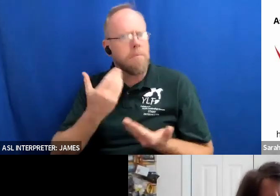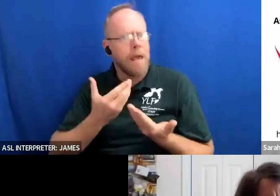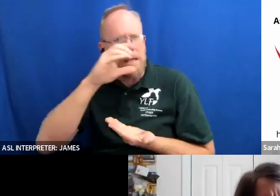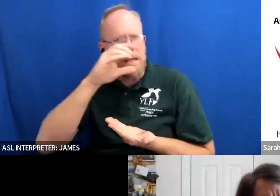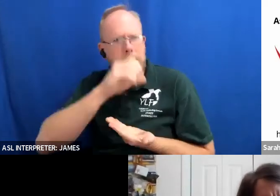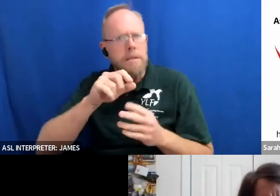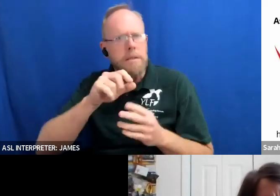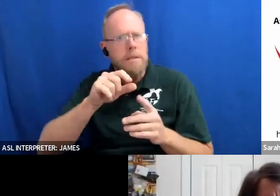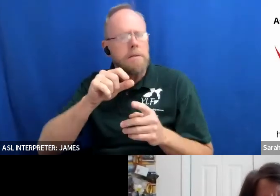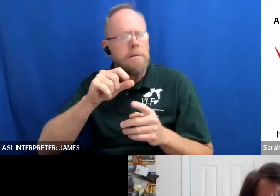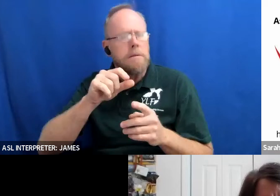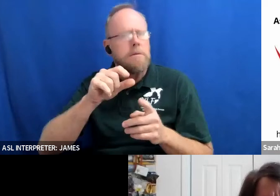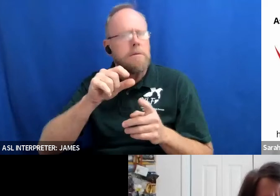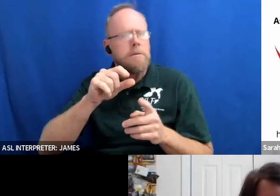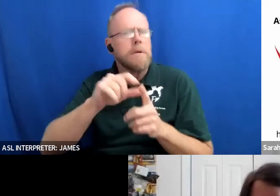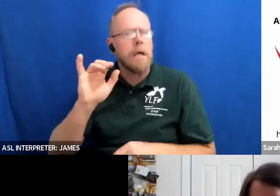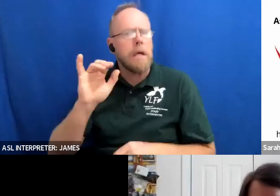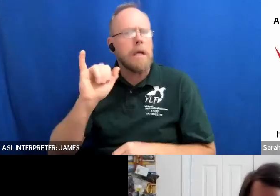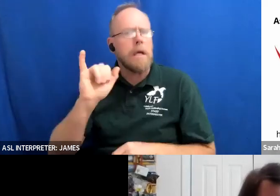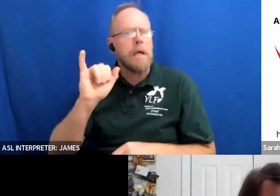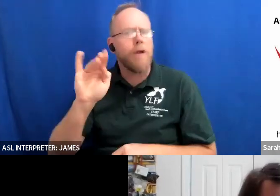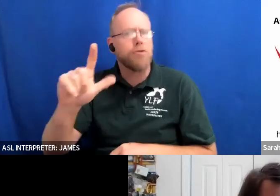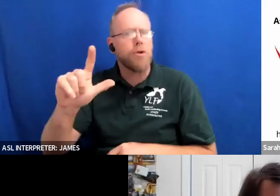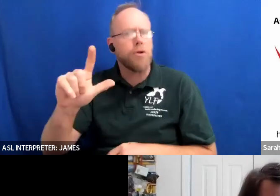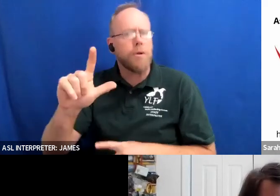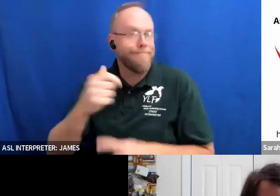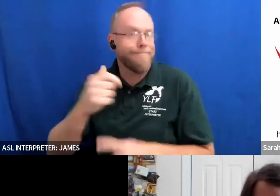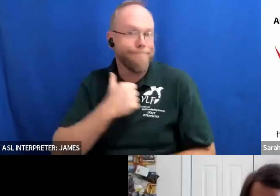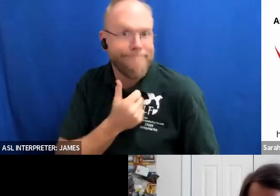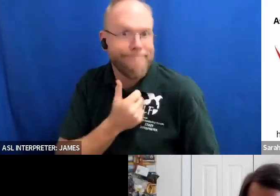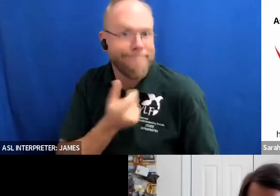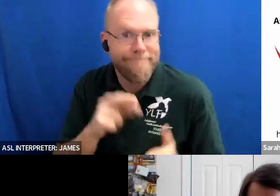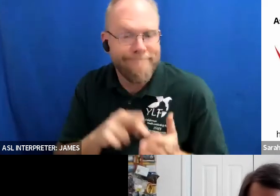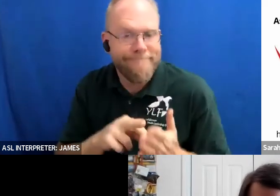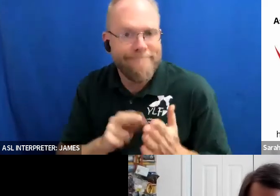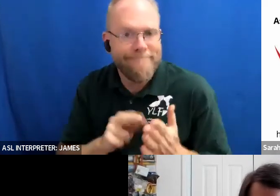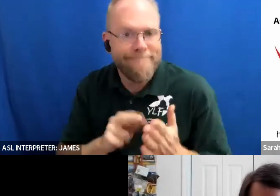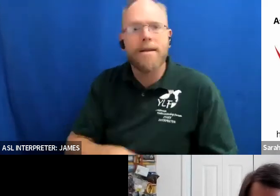i'm not i'm not sure what that was i'm sorry fine we do have our national wildlife which